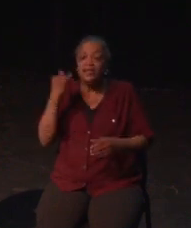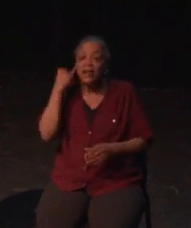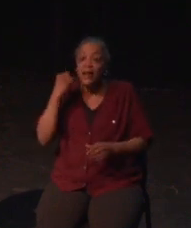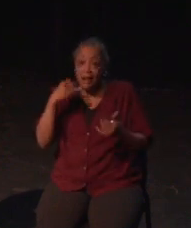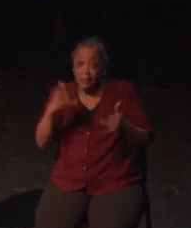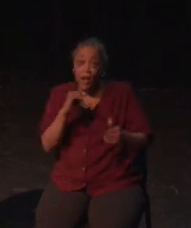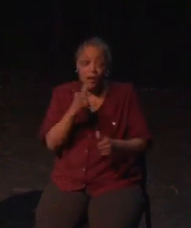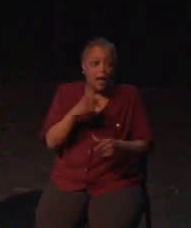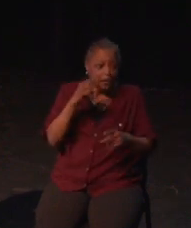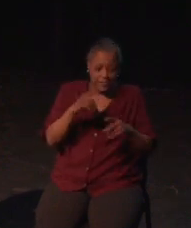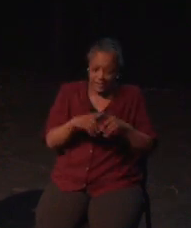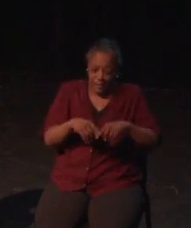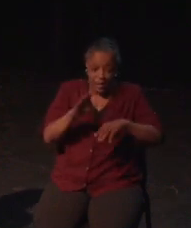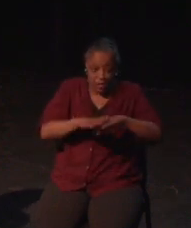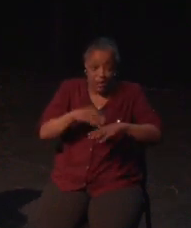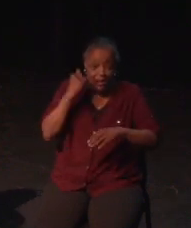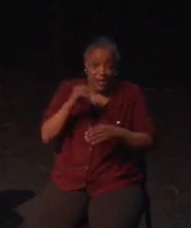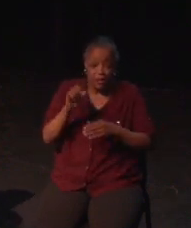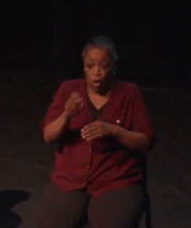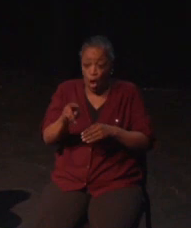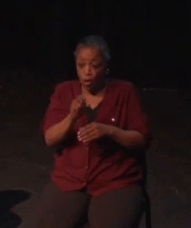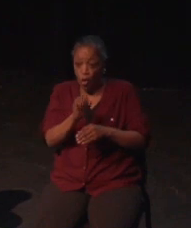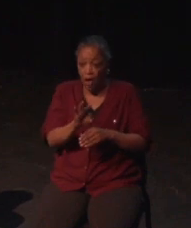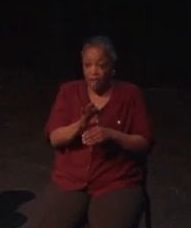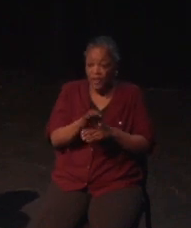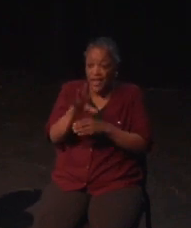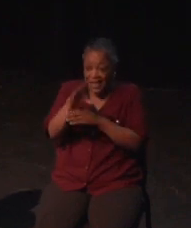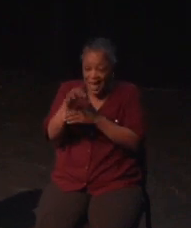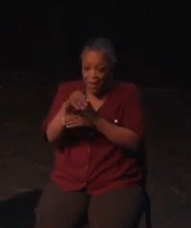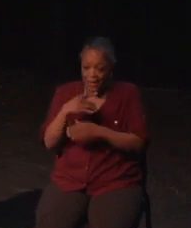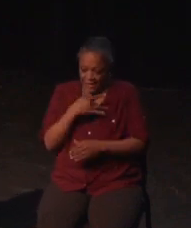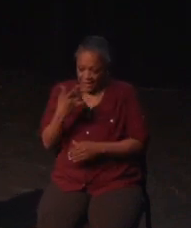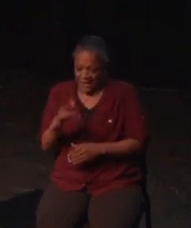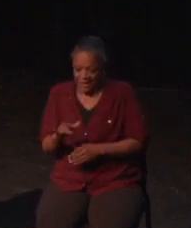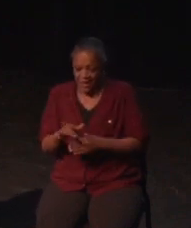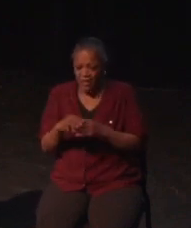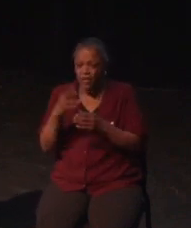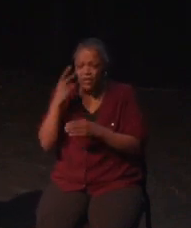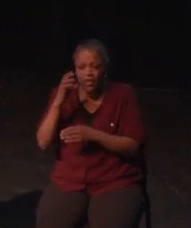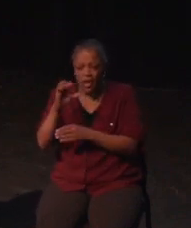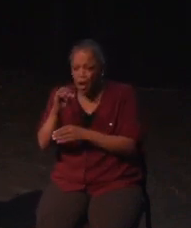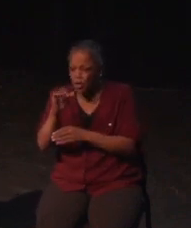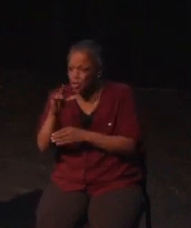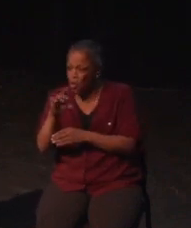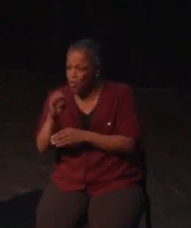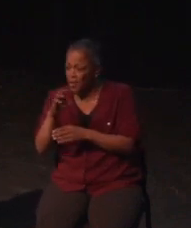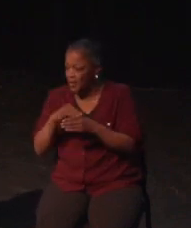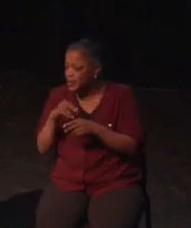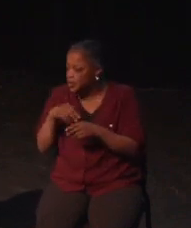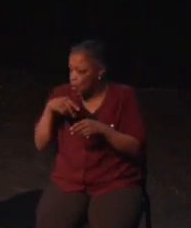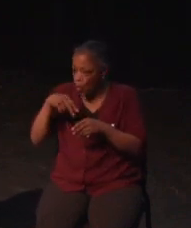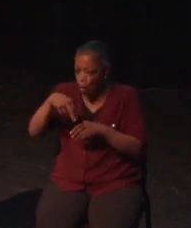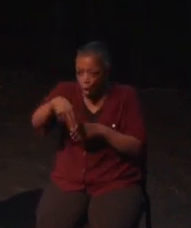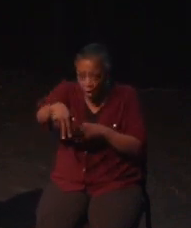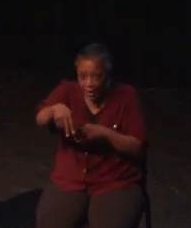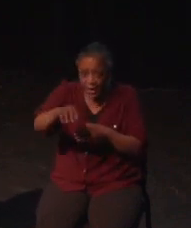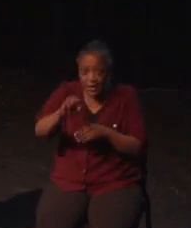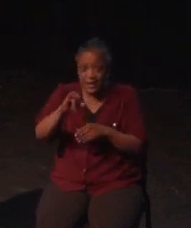This is where involving the community can highlight the issues we face that might be overlooked. Now, Jason Canum gave a great talk today on how